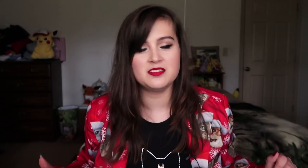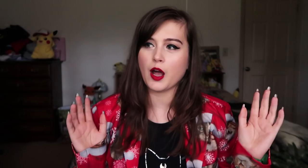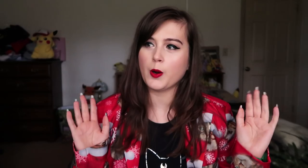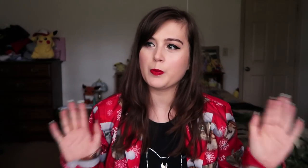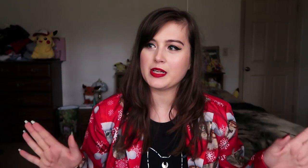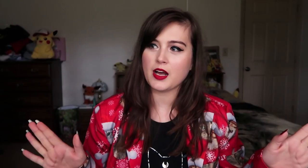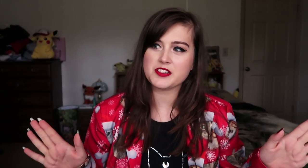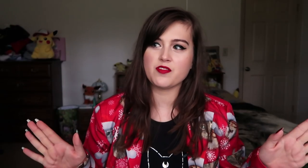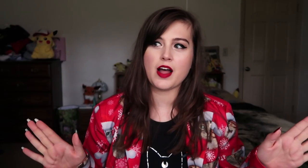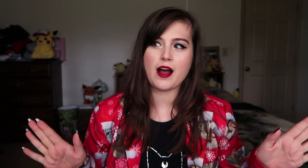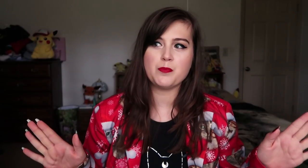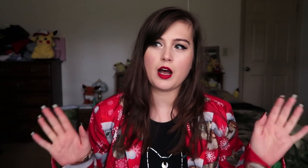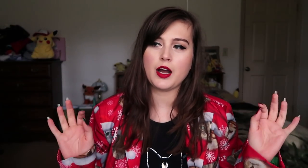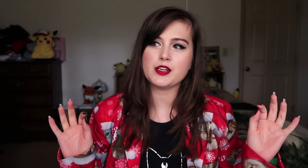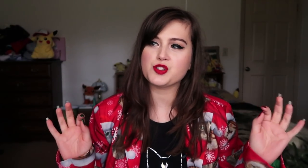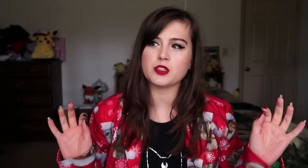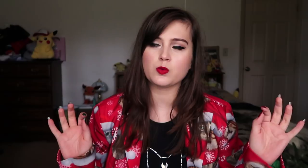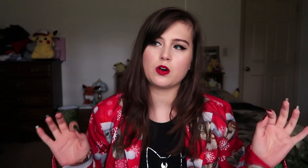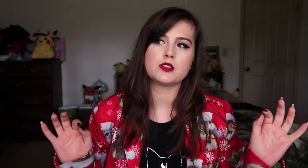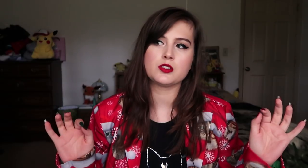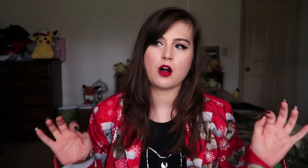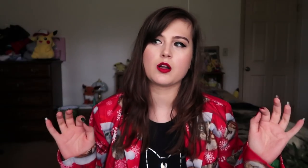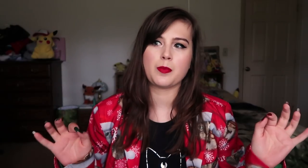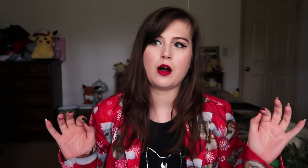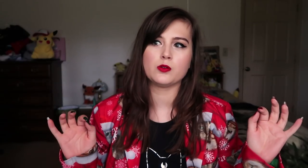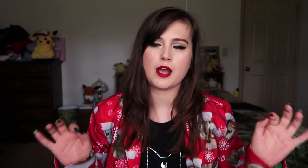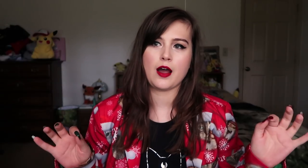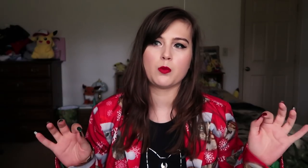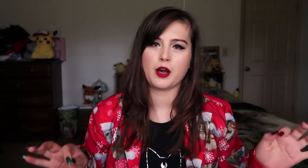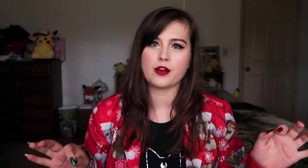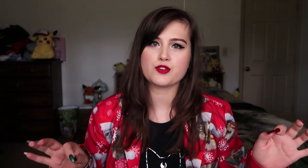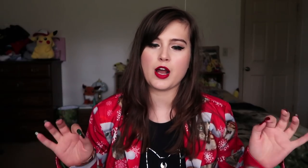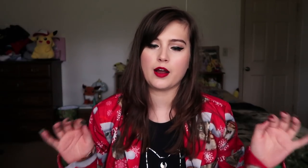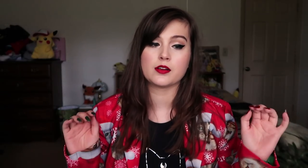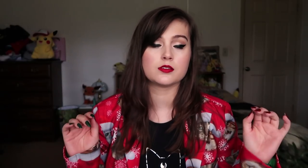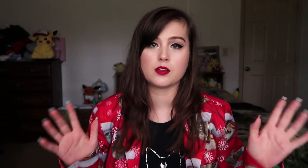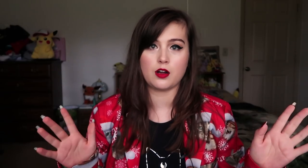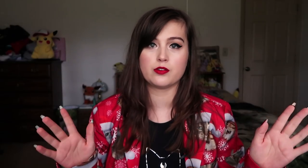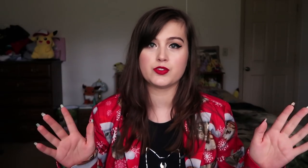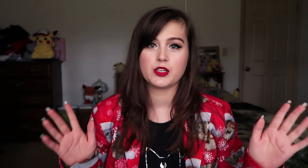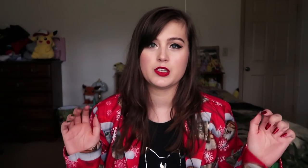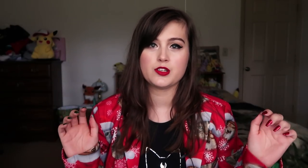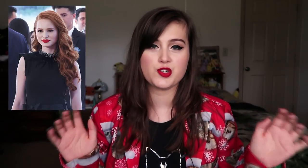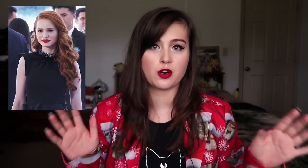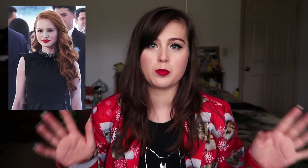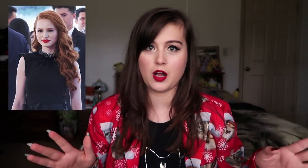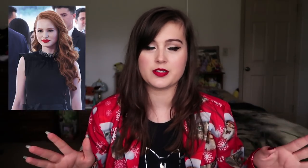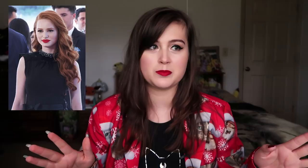So, because of that, I just want to talk about how much I love Cheryl Blossom.